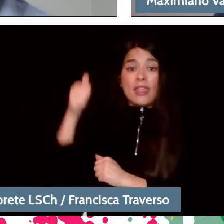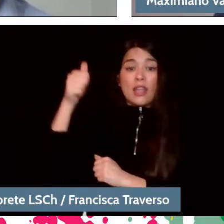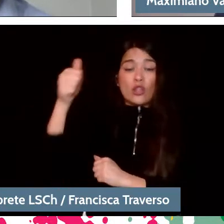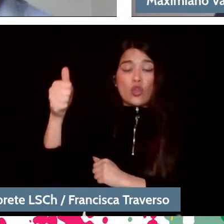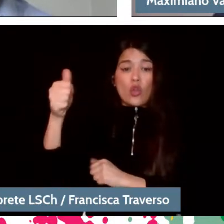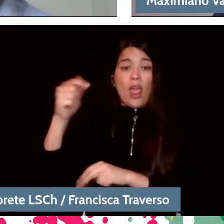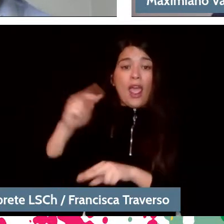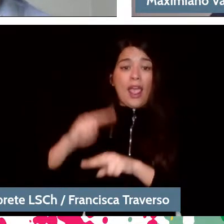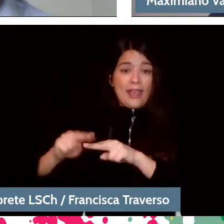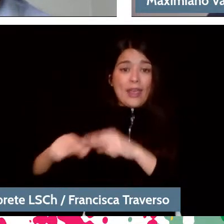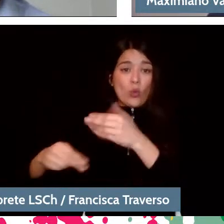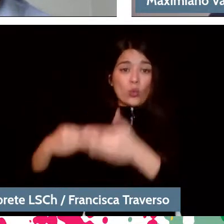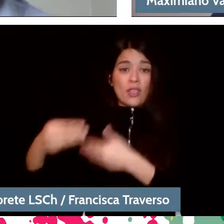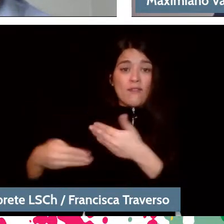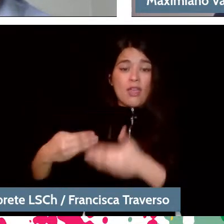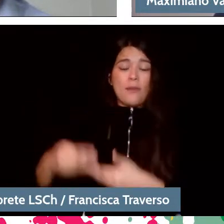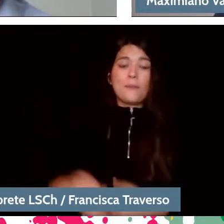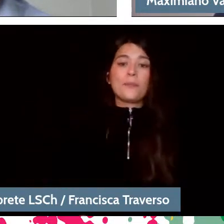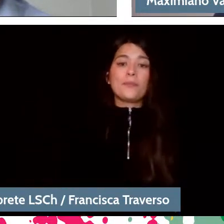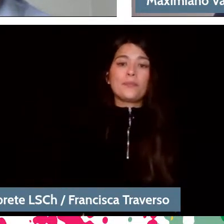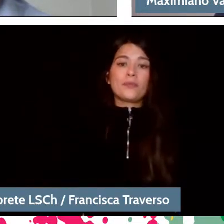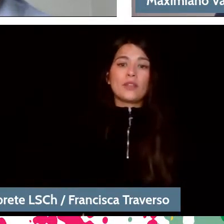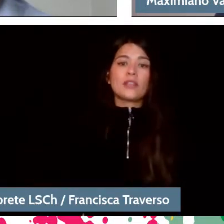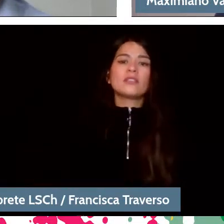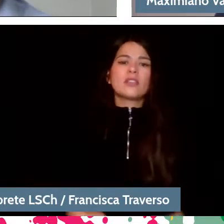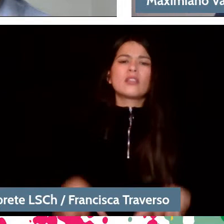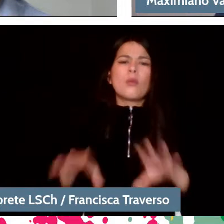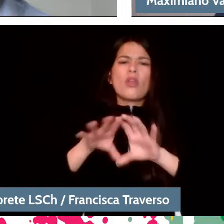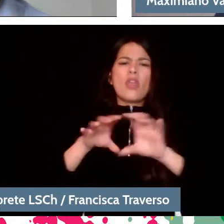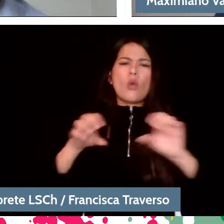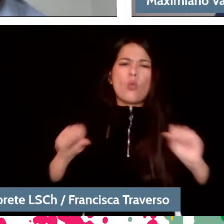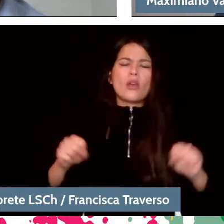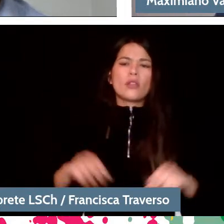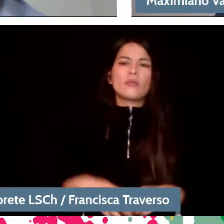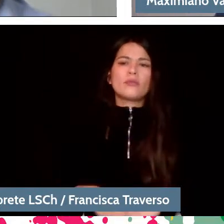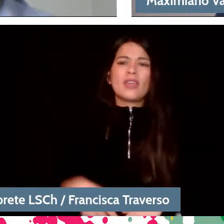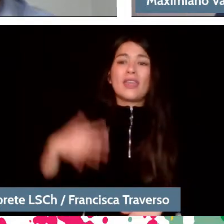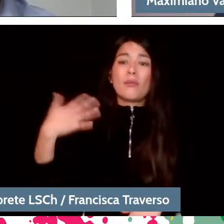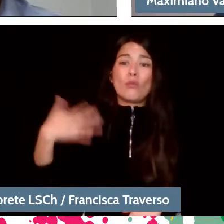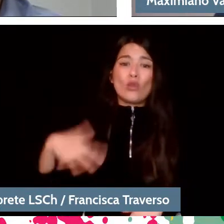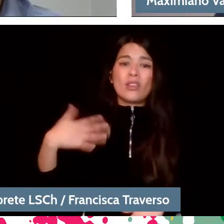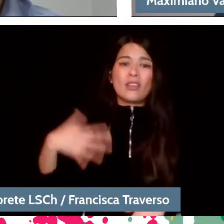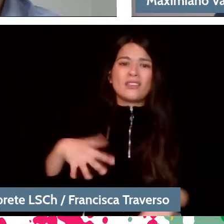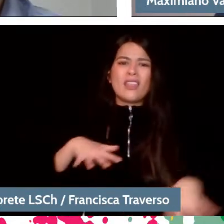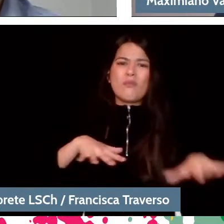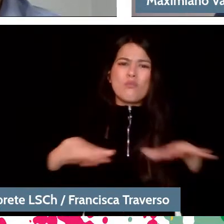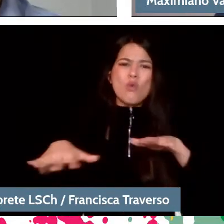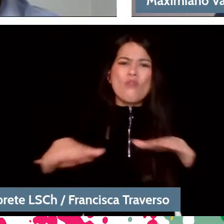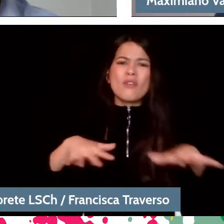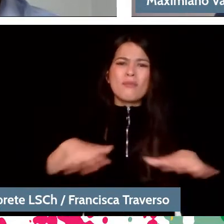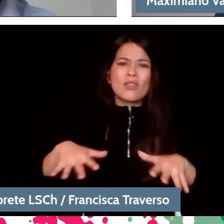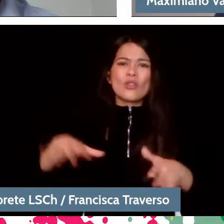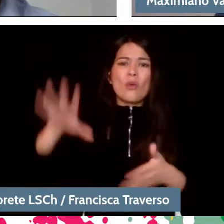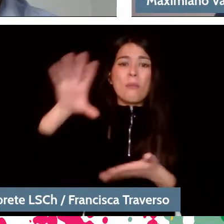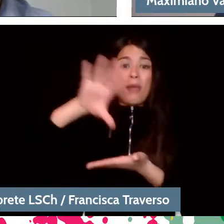So we clearly agree on that. The importance of the youth orchestra movement in countries like Venezuela was decisive